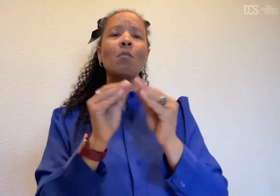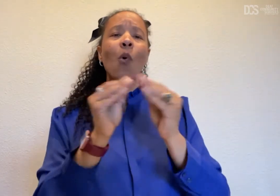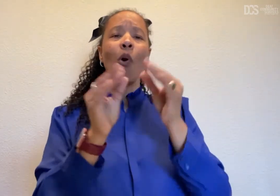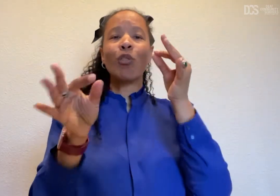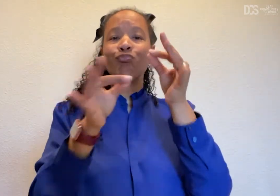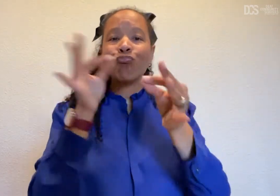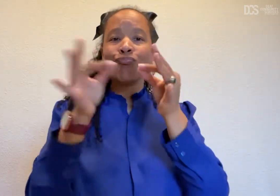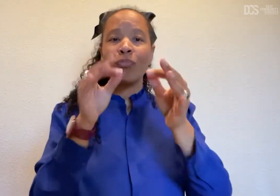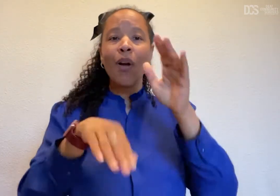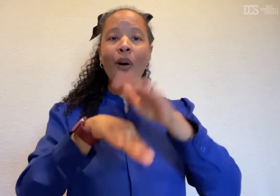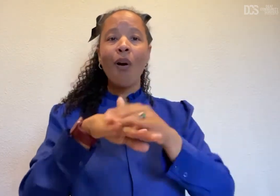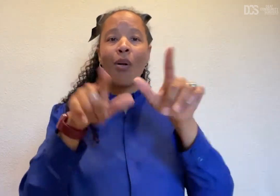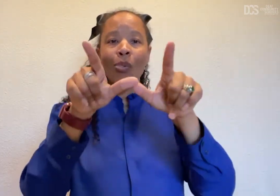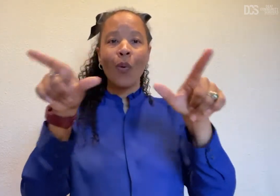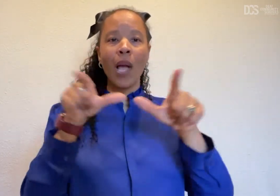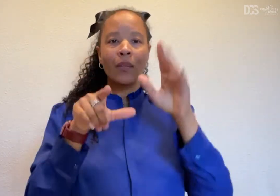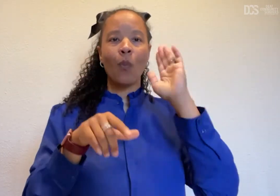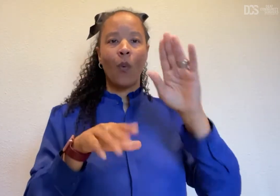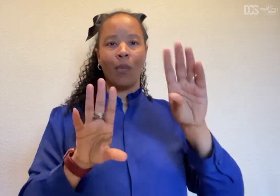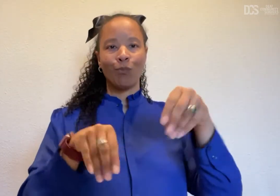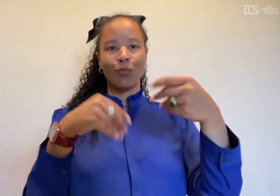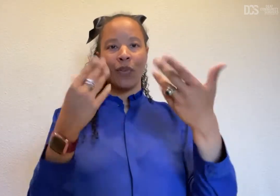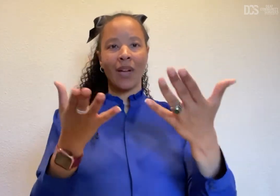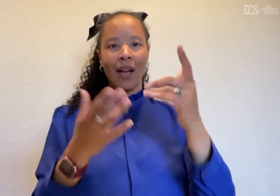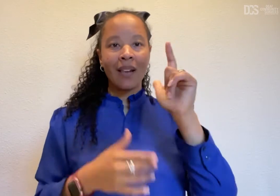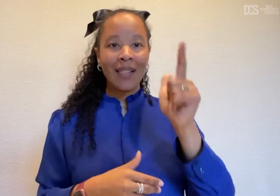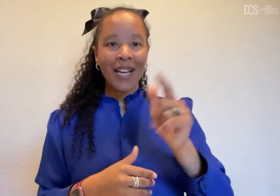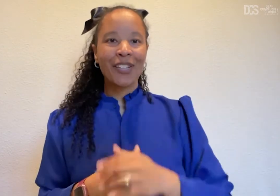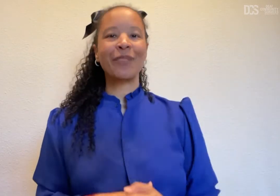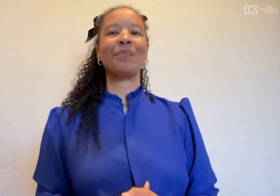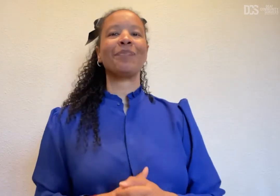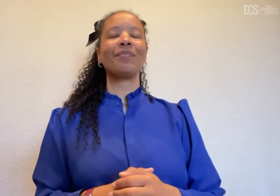More details to be provided later on location for June 25th.